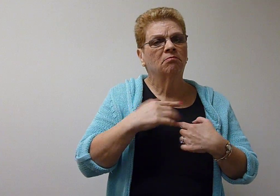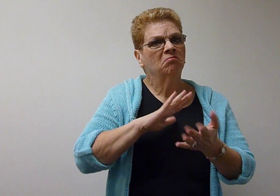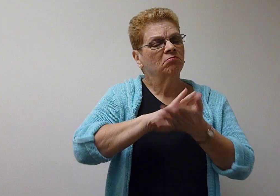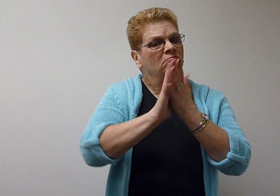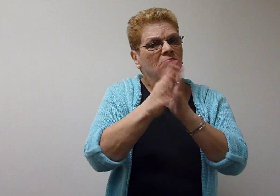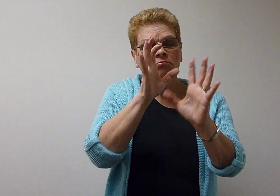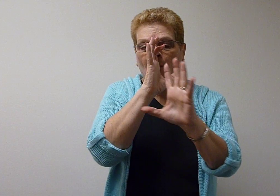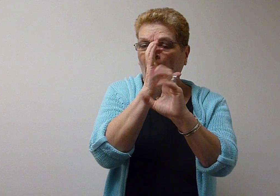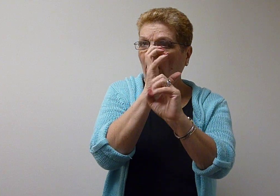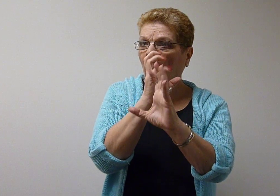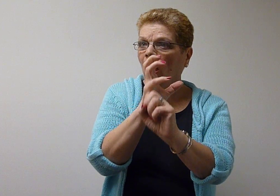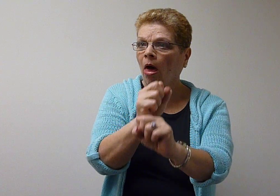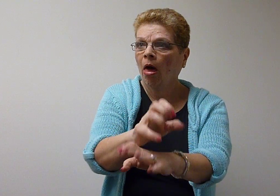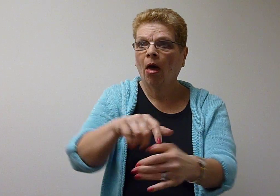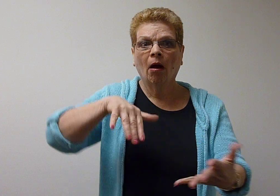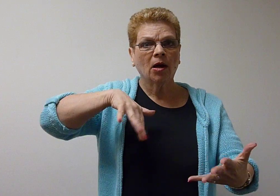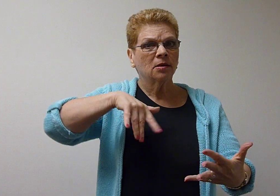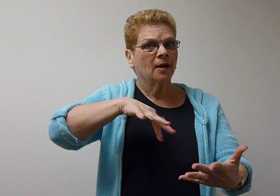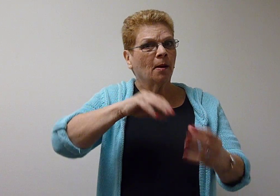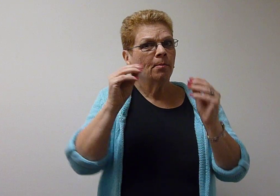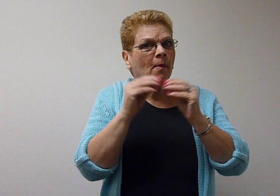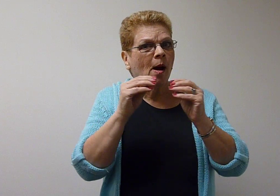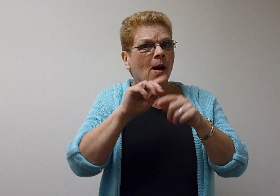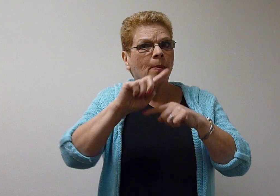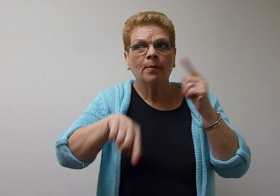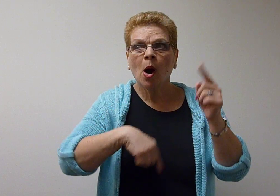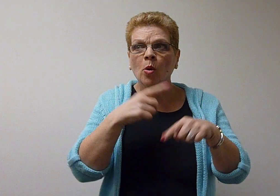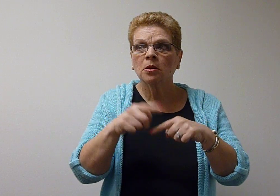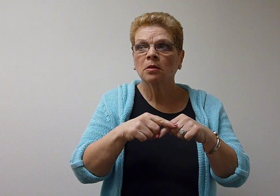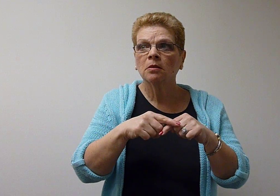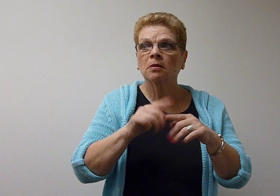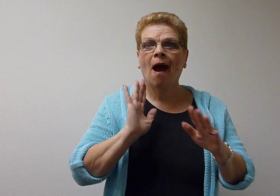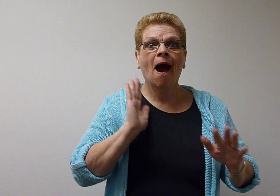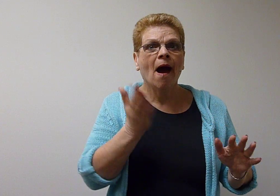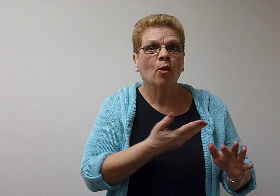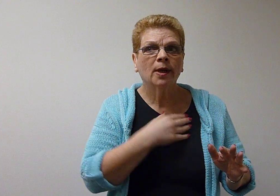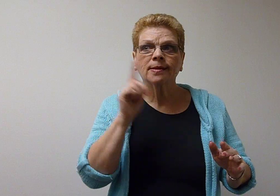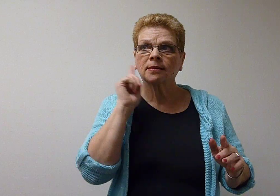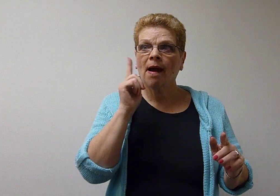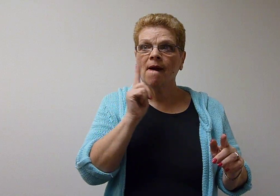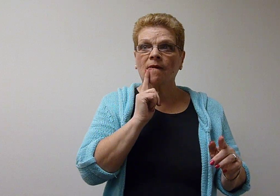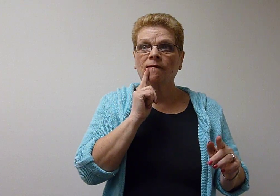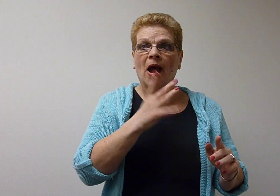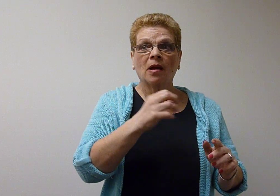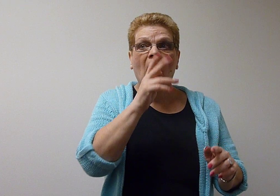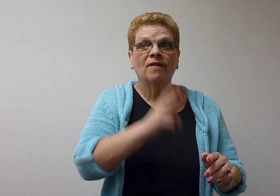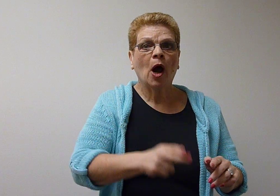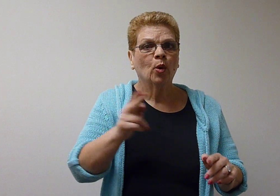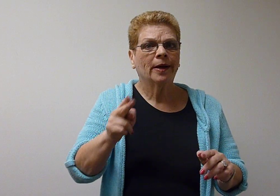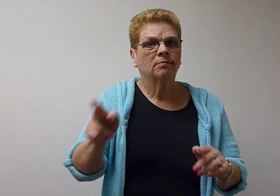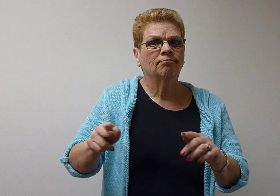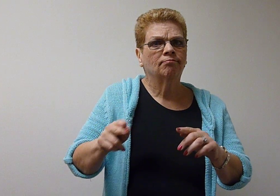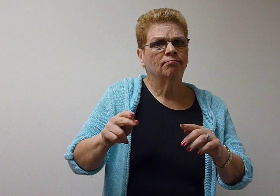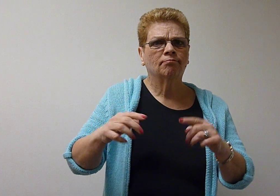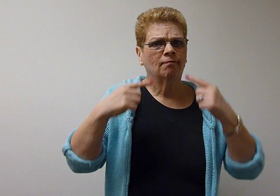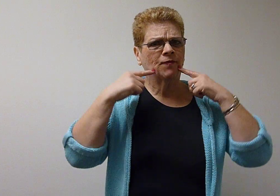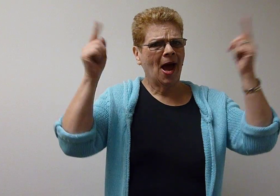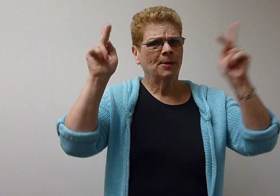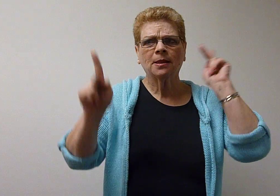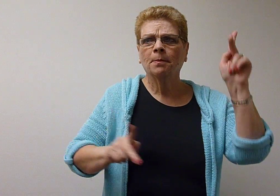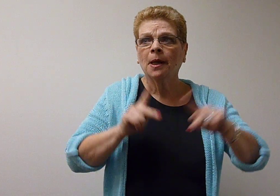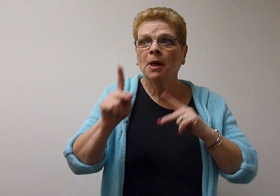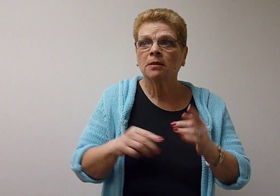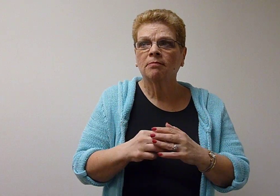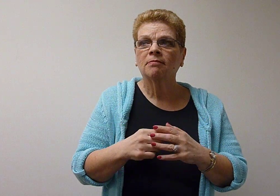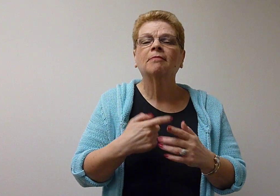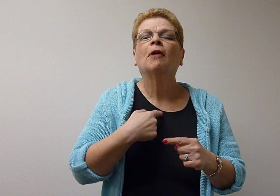I became fascinated to study more about our Deaf and Hard of Hearing Legends.